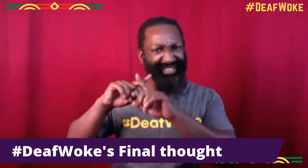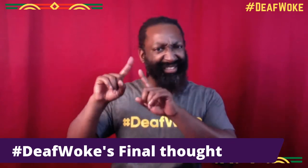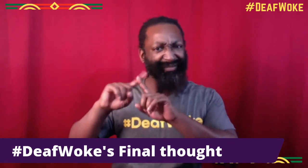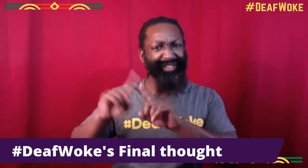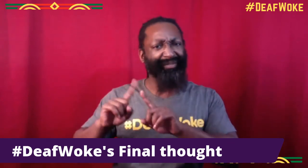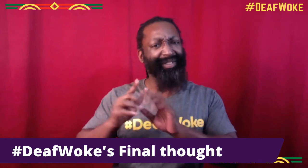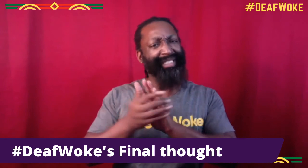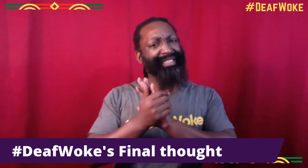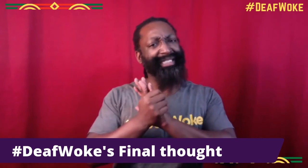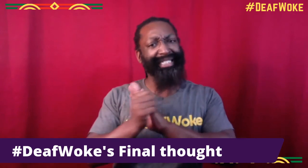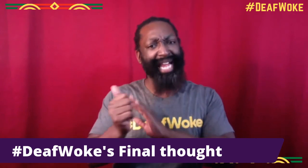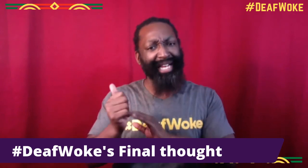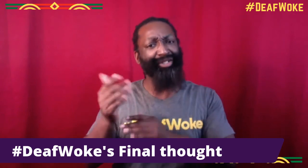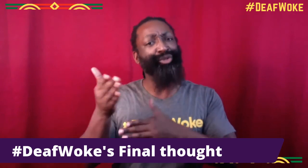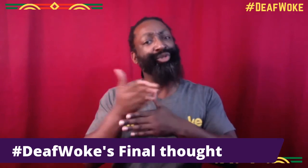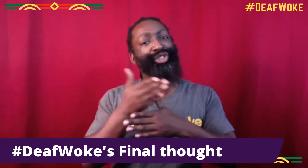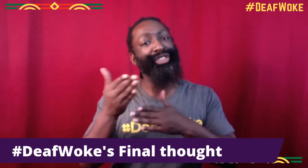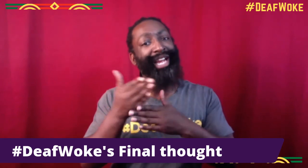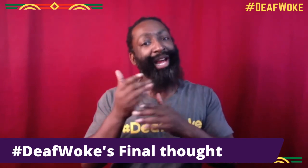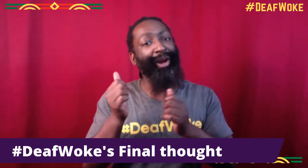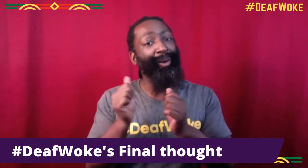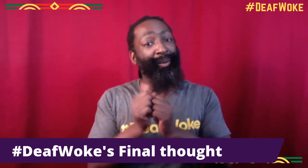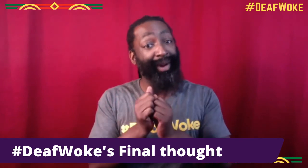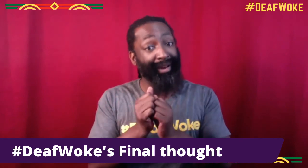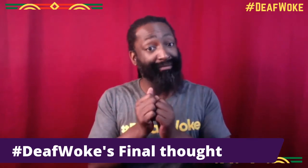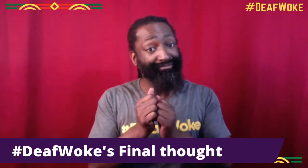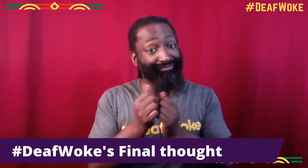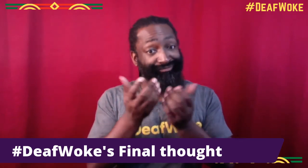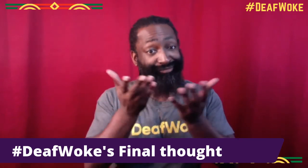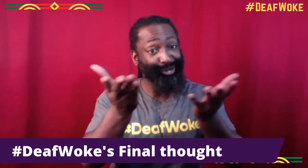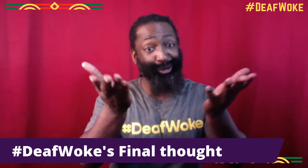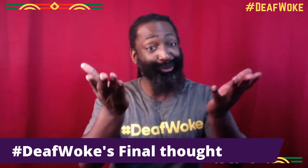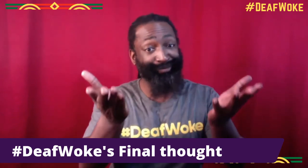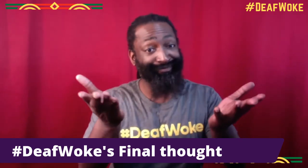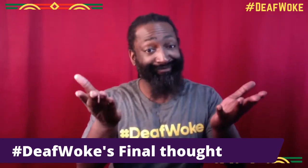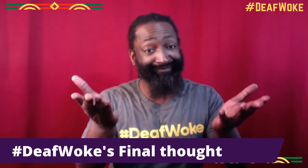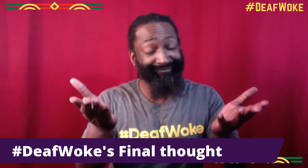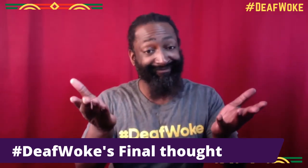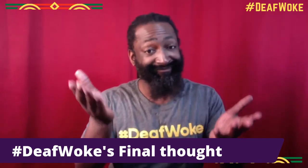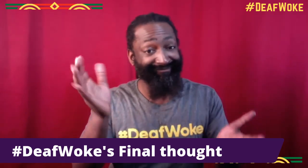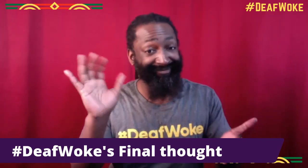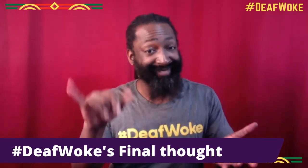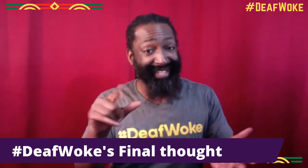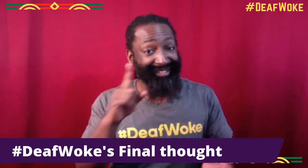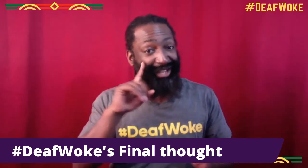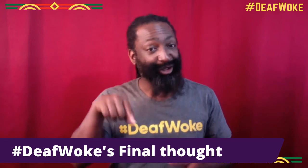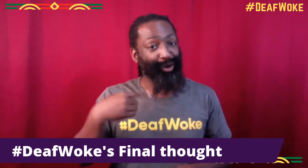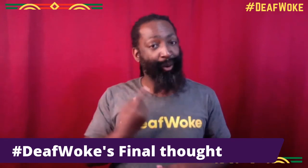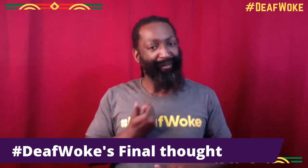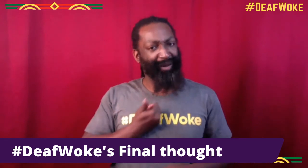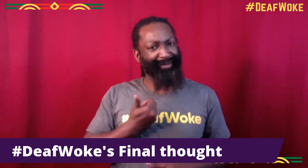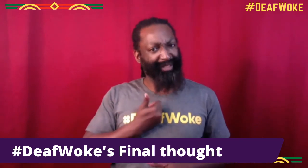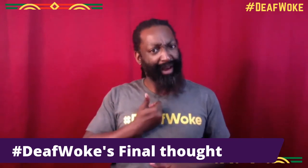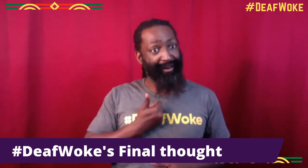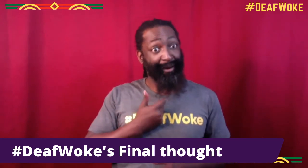and CJ has been making that happen. So many different skills that he's been sharing with all of us and all of you.